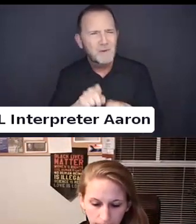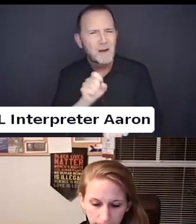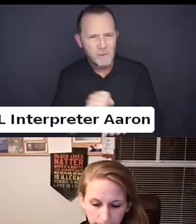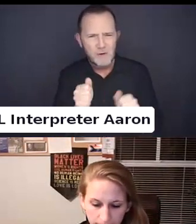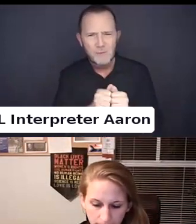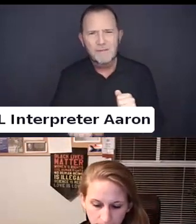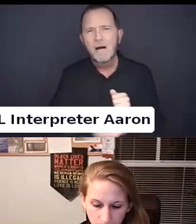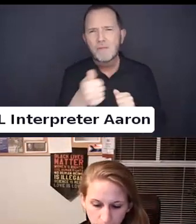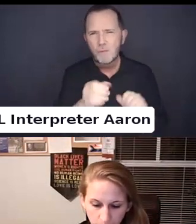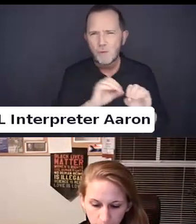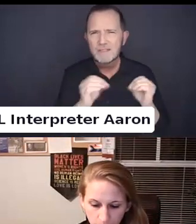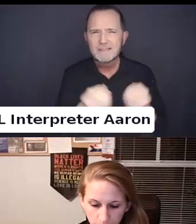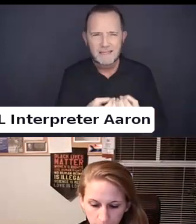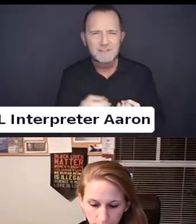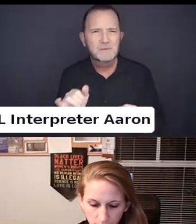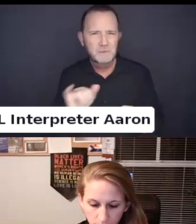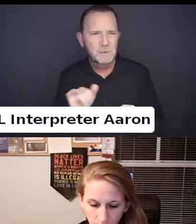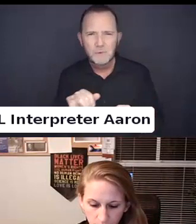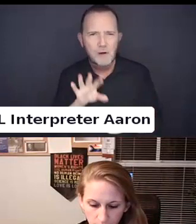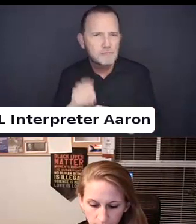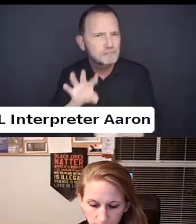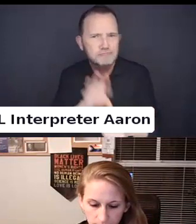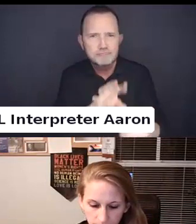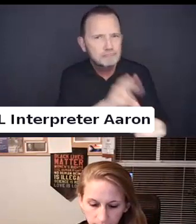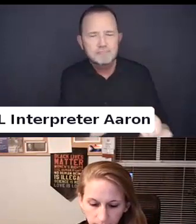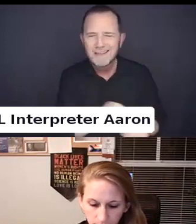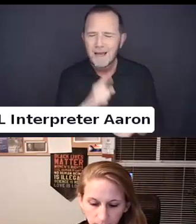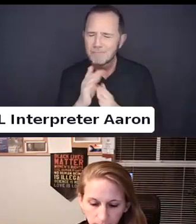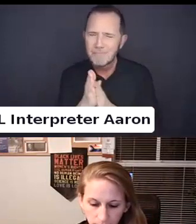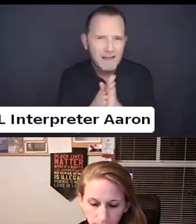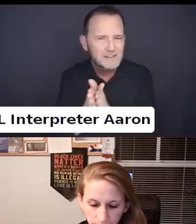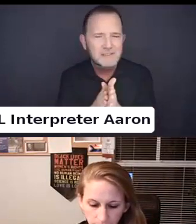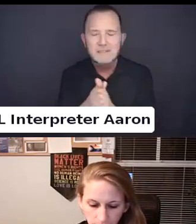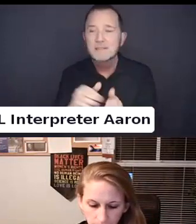I'm just very passionate about disability justice. About Audi.